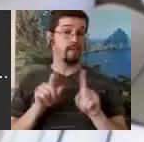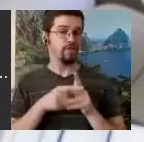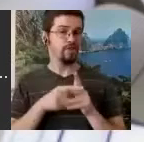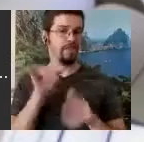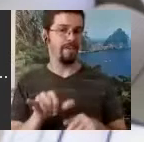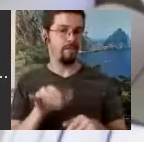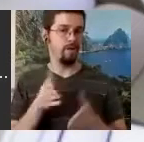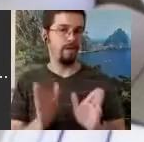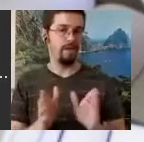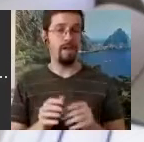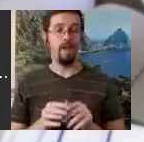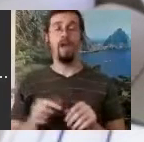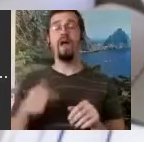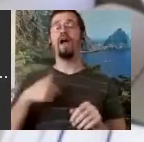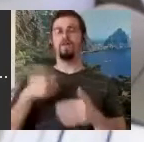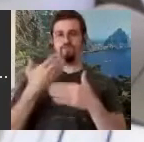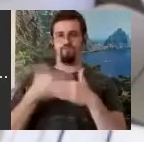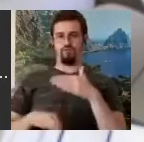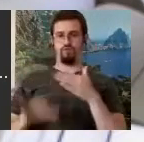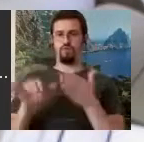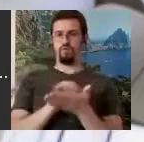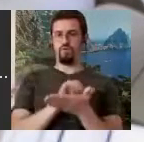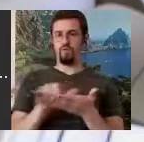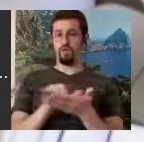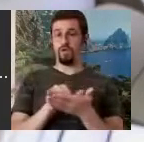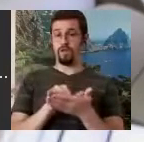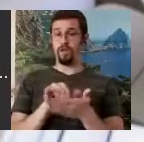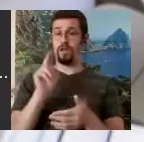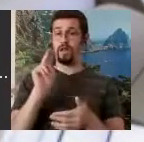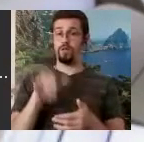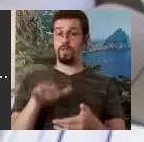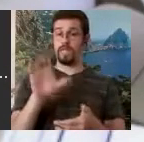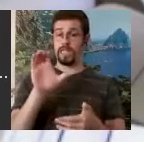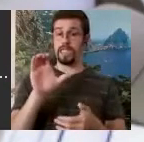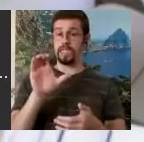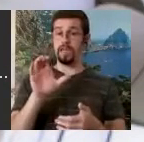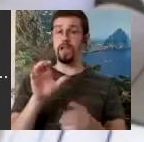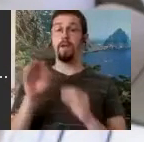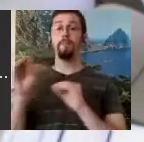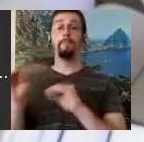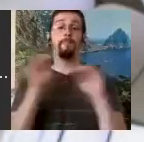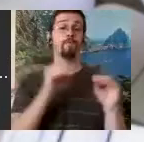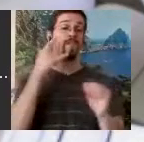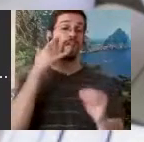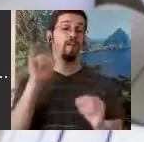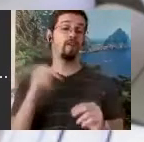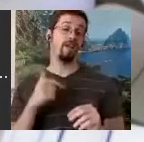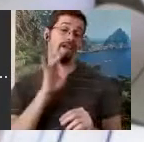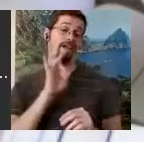New York City and moved to California when I was 8 and around age 10, I